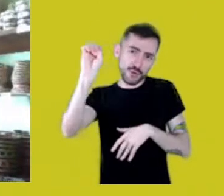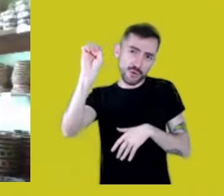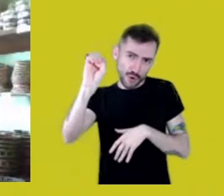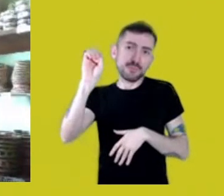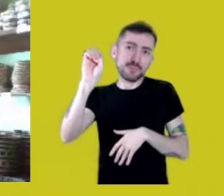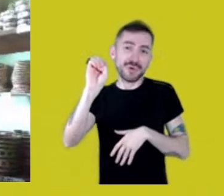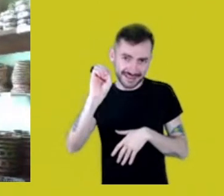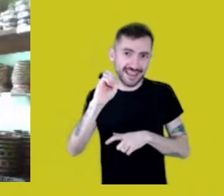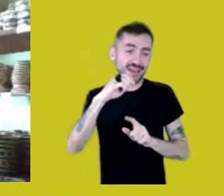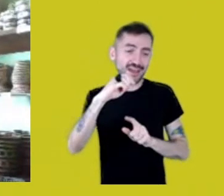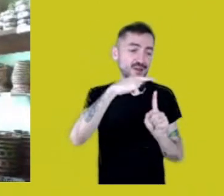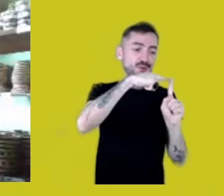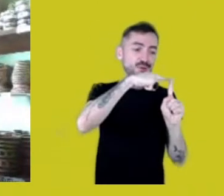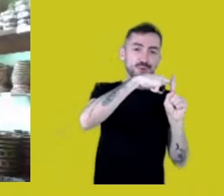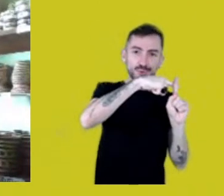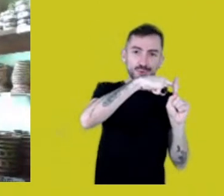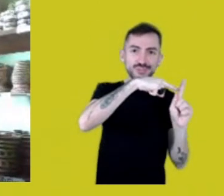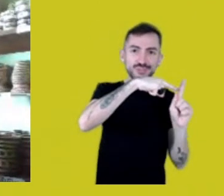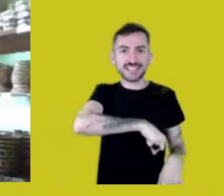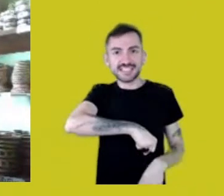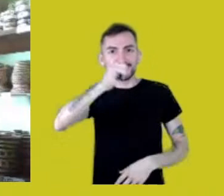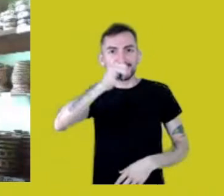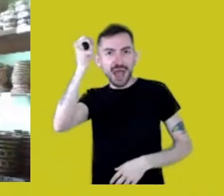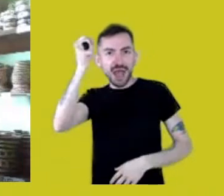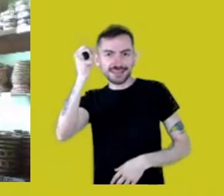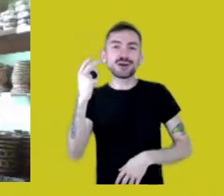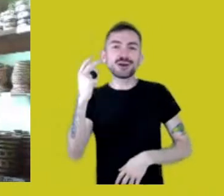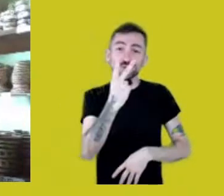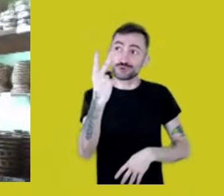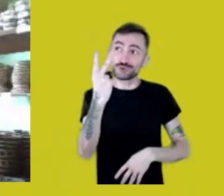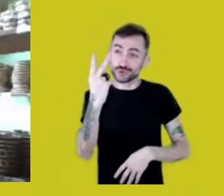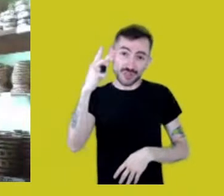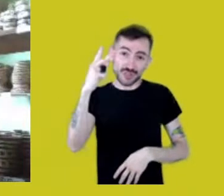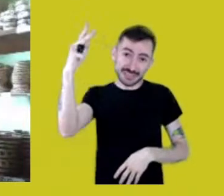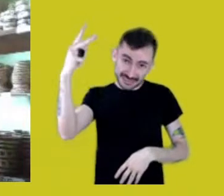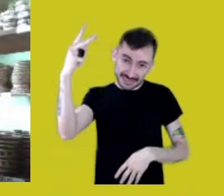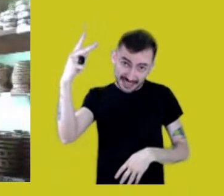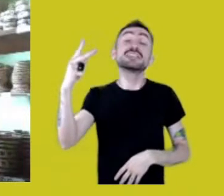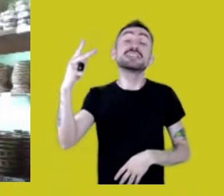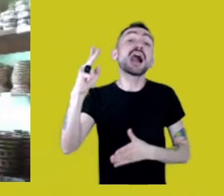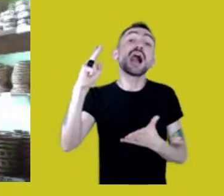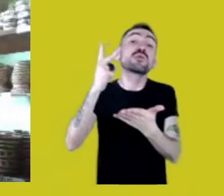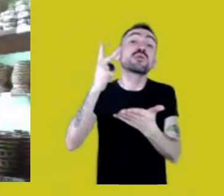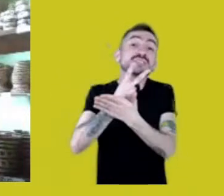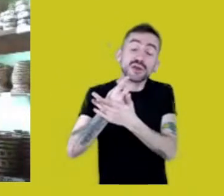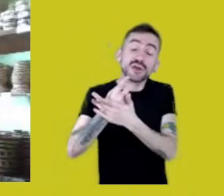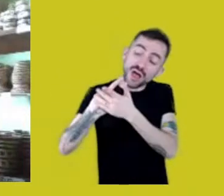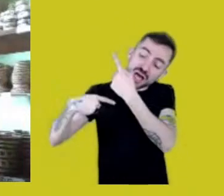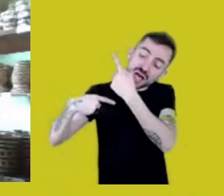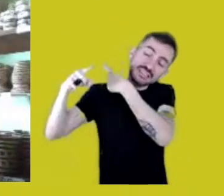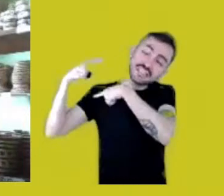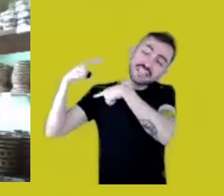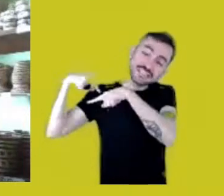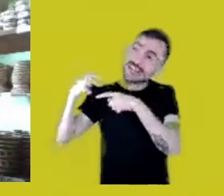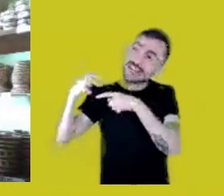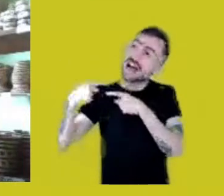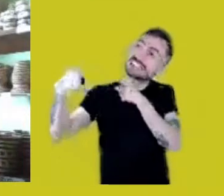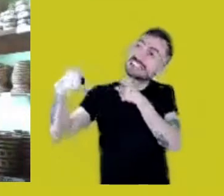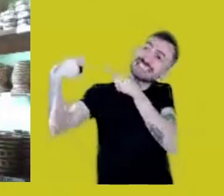our ancestors ended up retreating